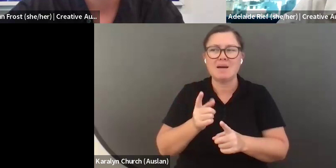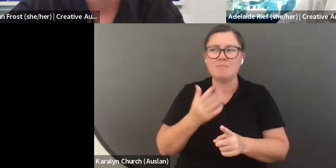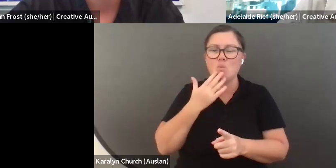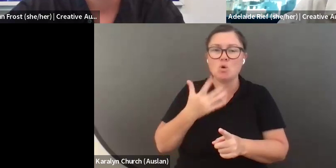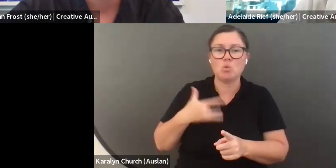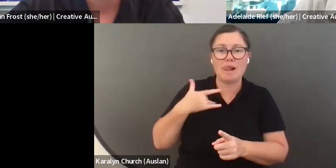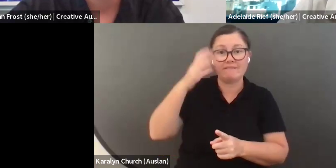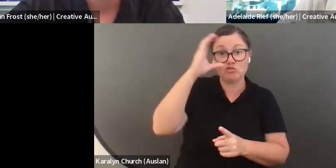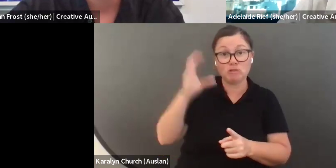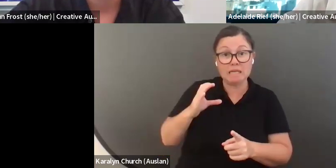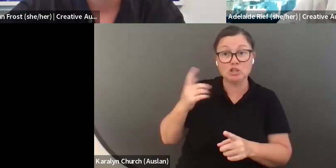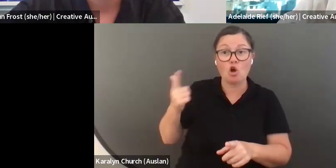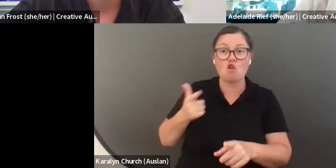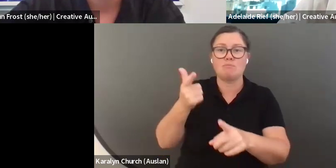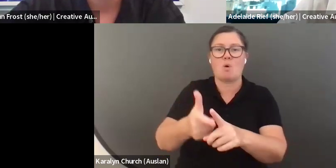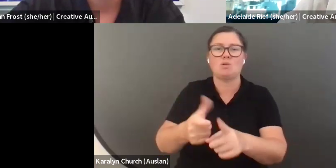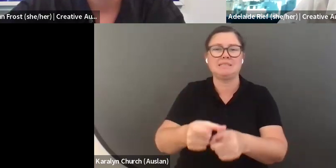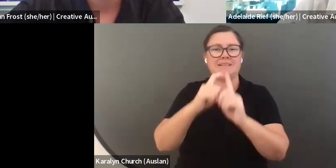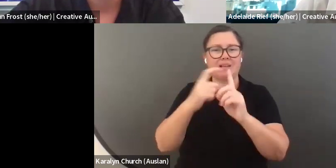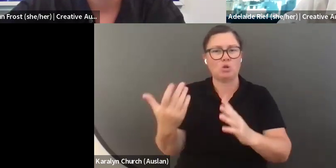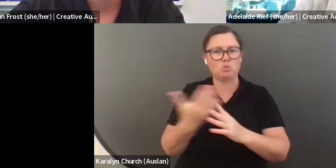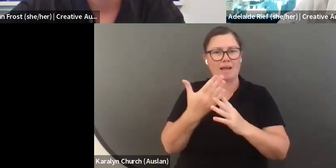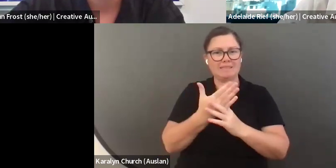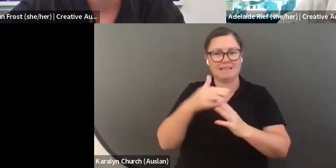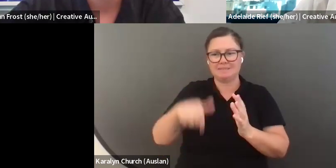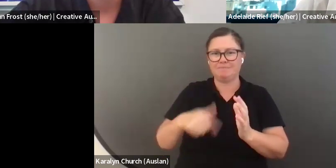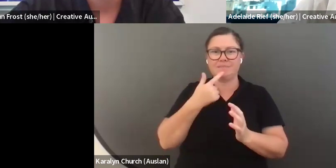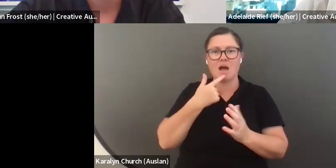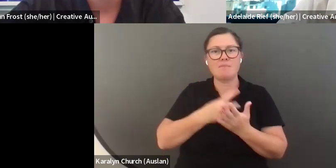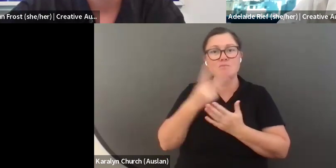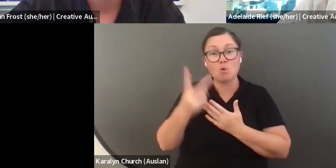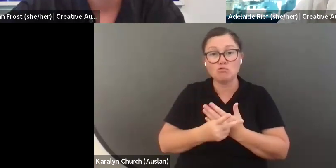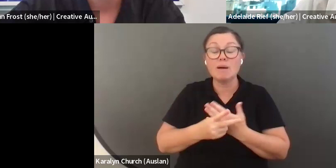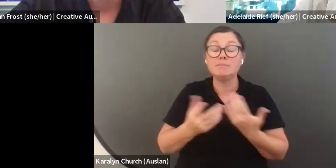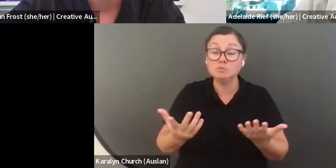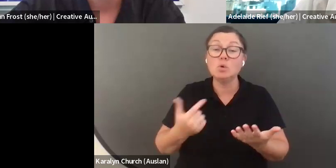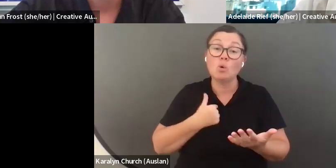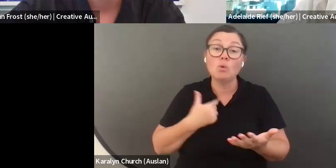are based in regional and remote Australia. We know that it can be really challenging